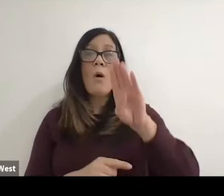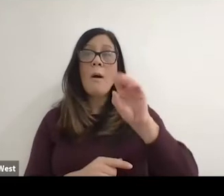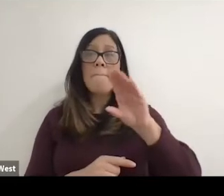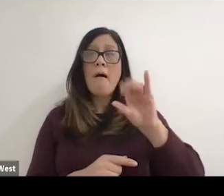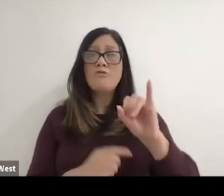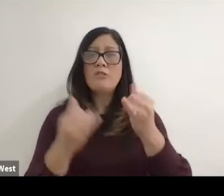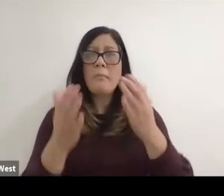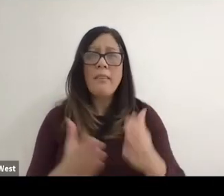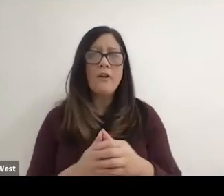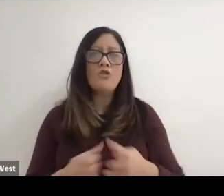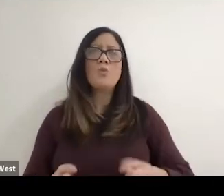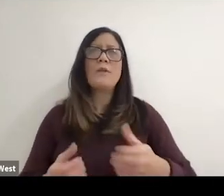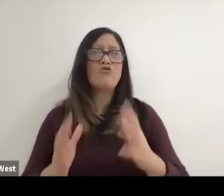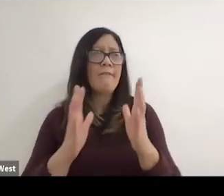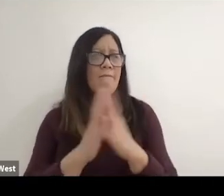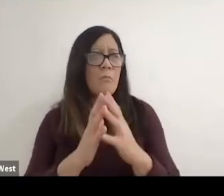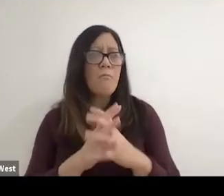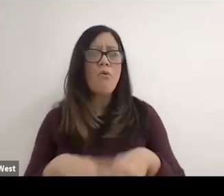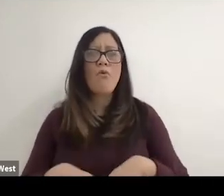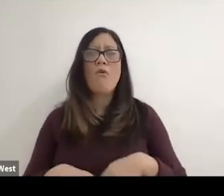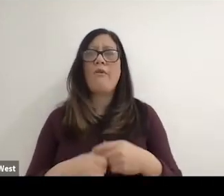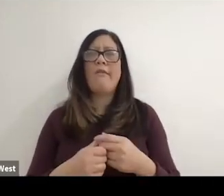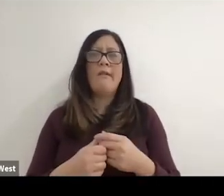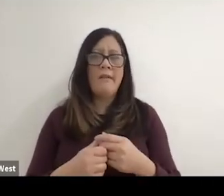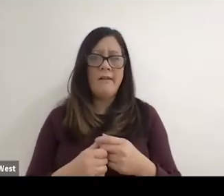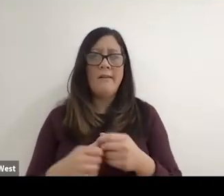football and other sports wheel power soccer as well for individuals with